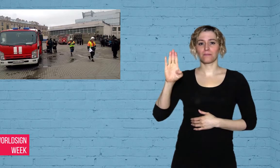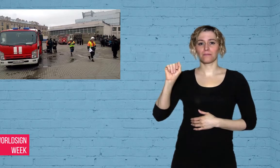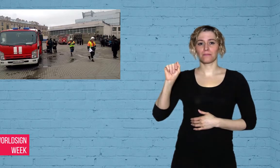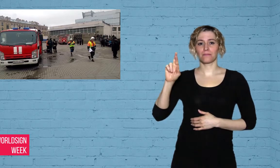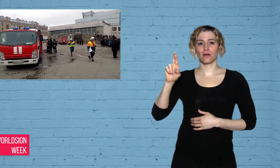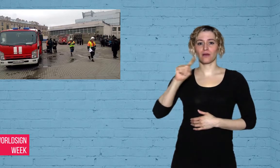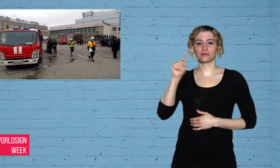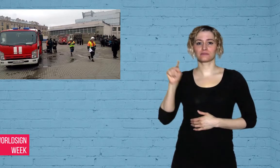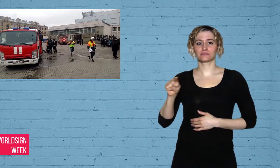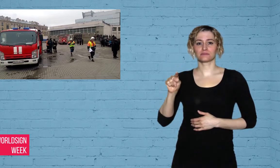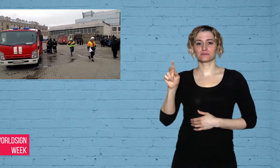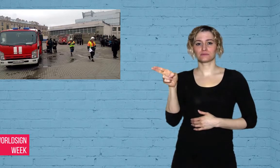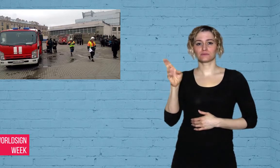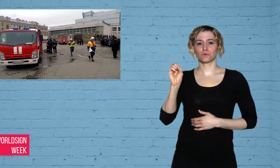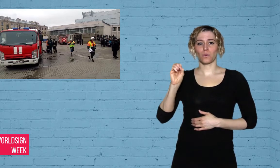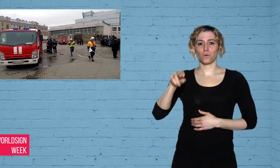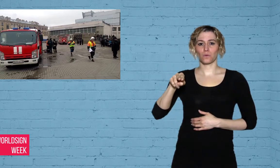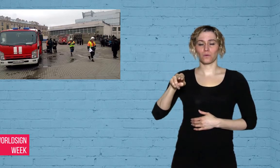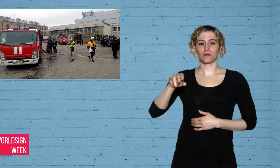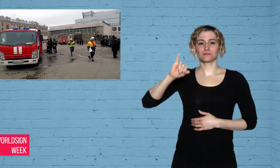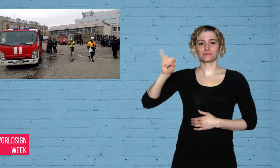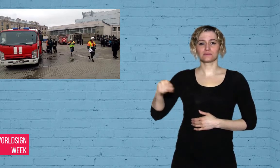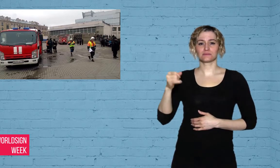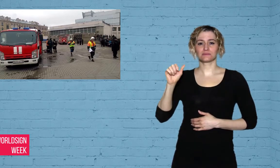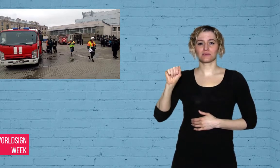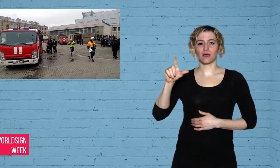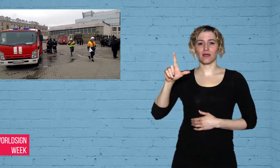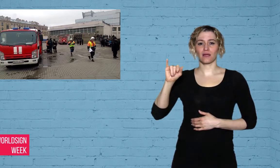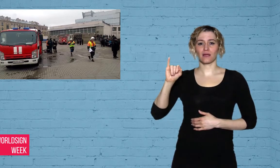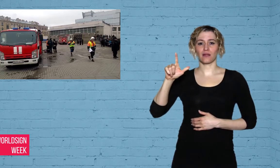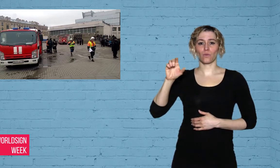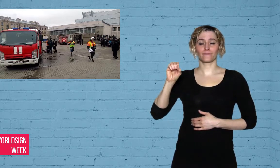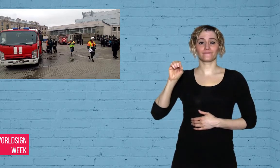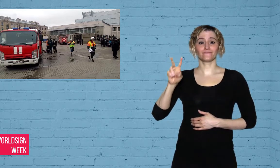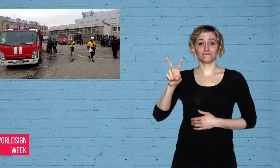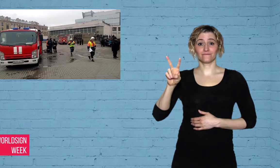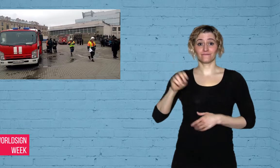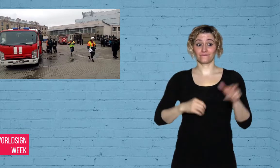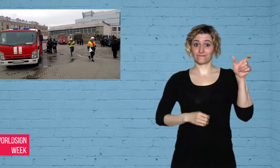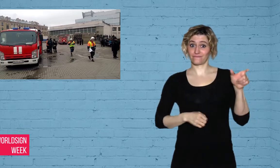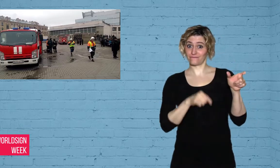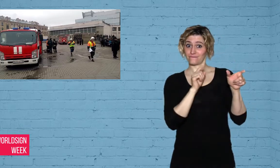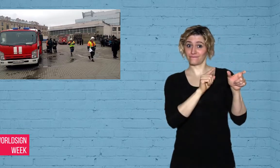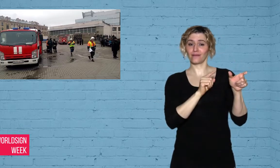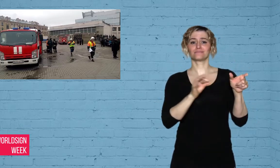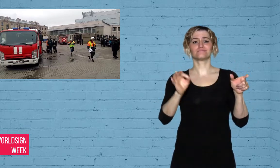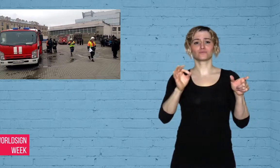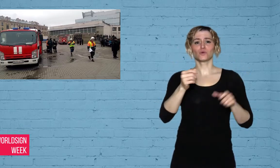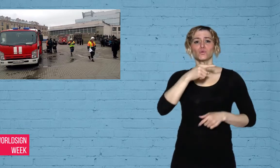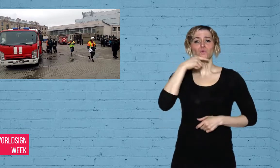who was born in Kyrgyzstan which is